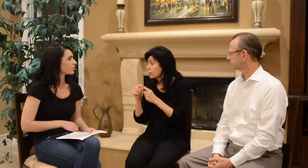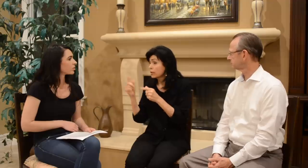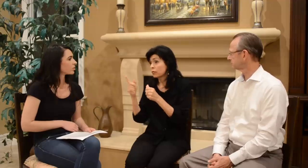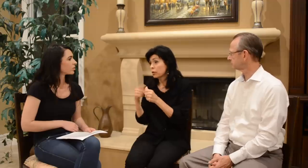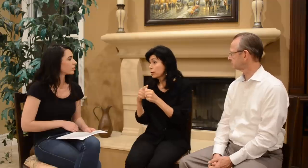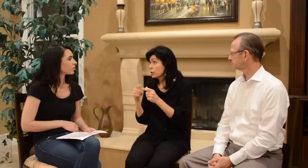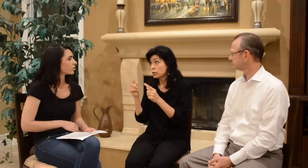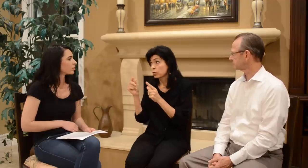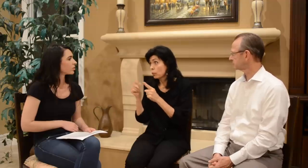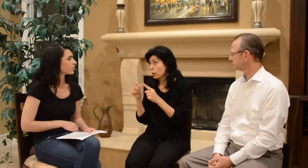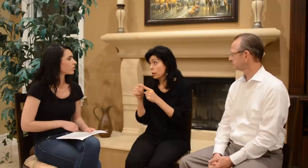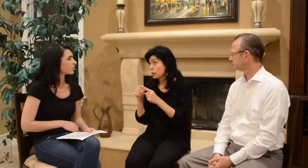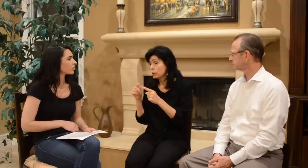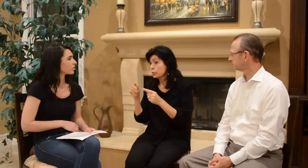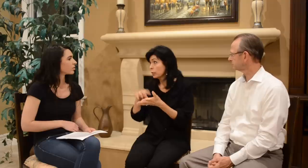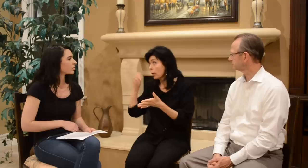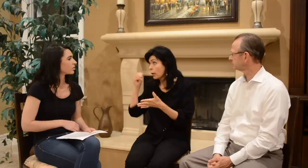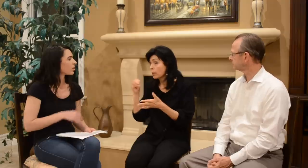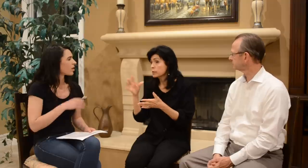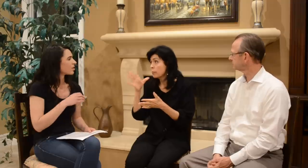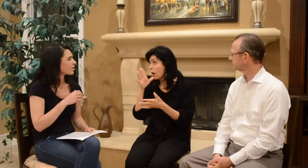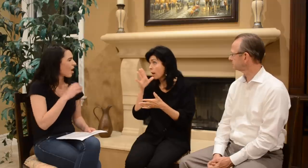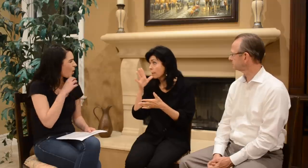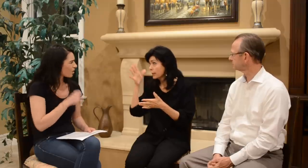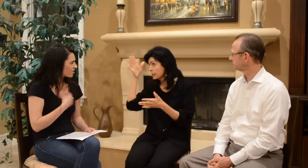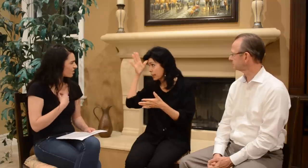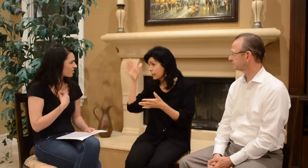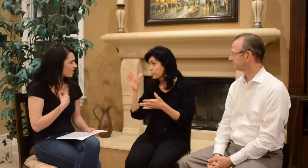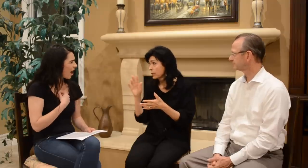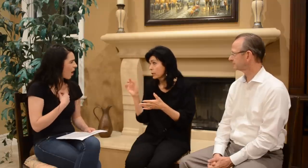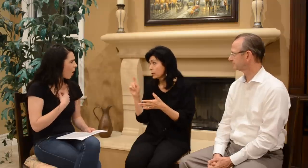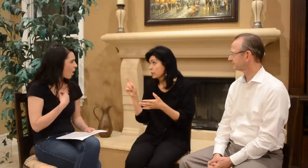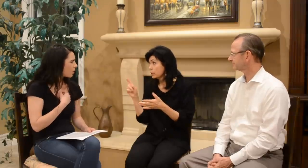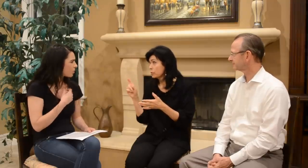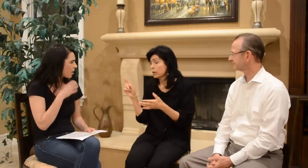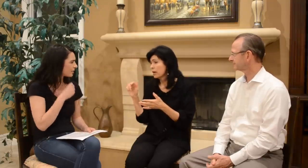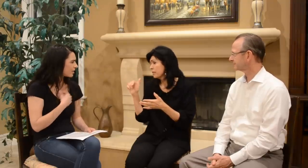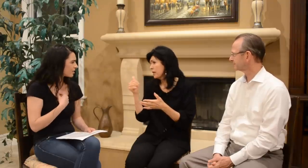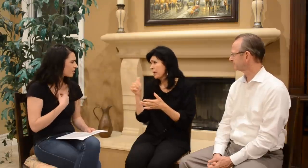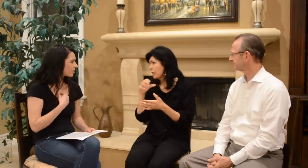First words you learned were mom and dad. Ashley: How old was I?